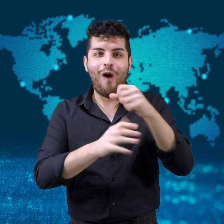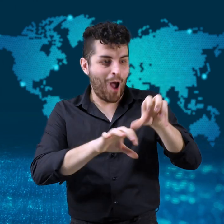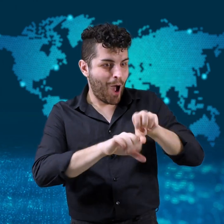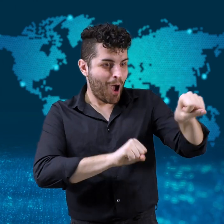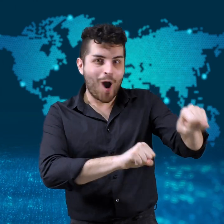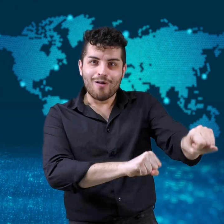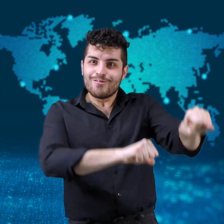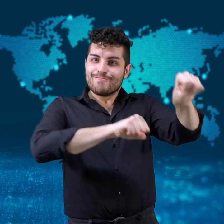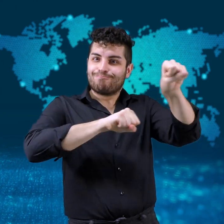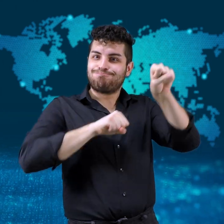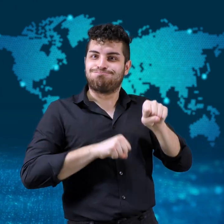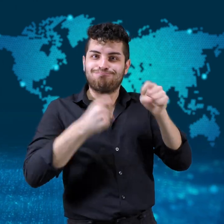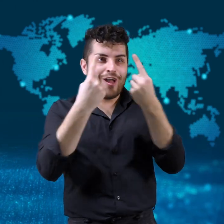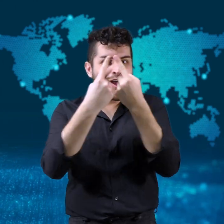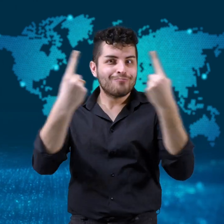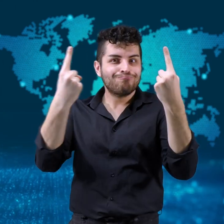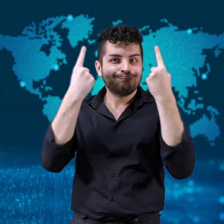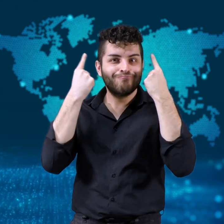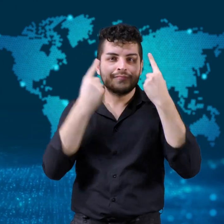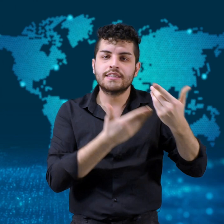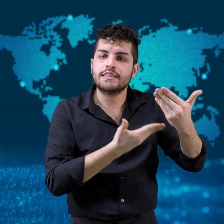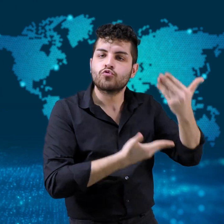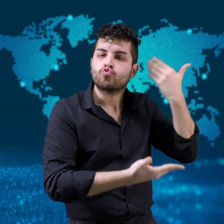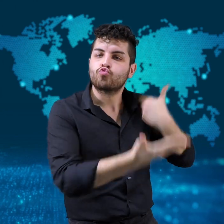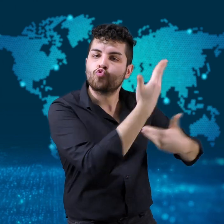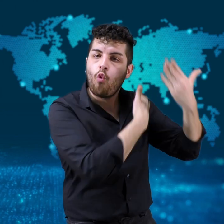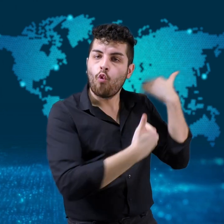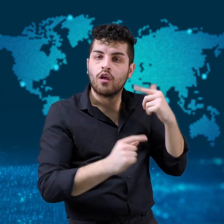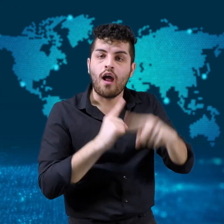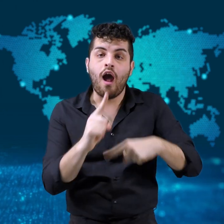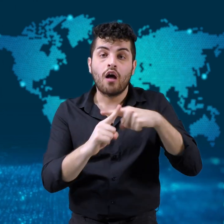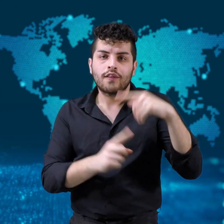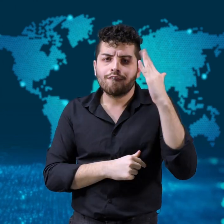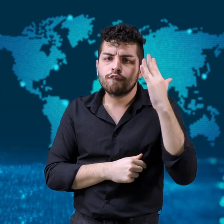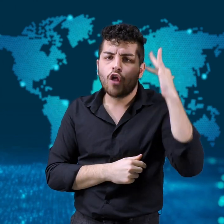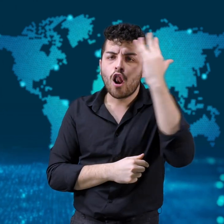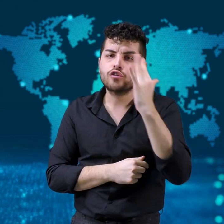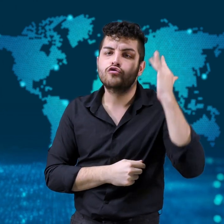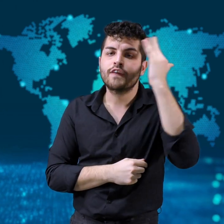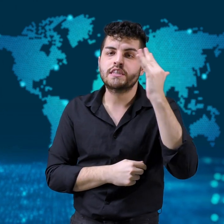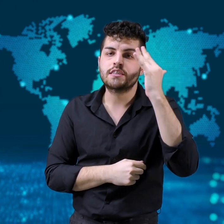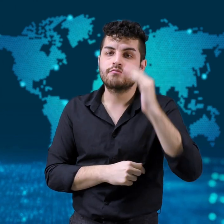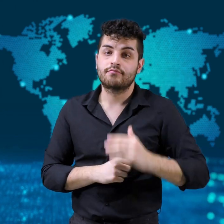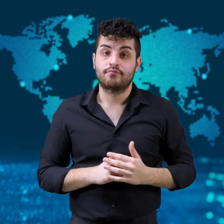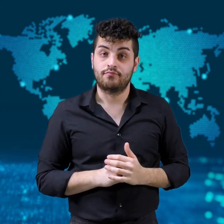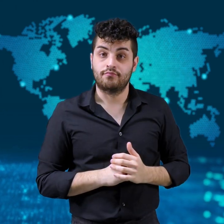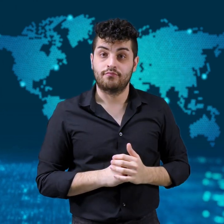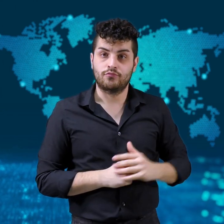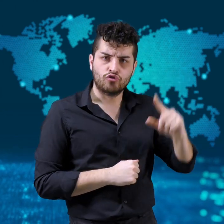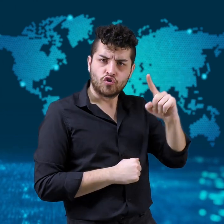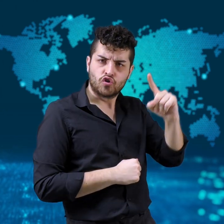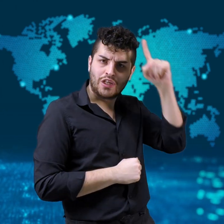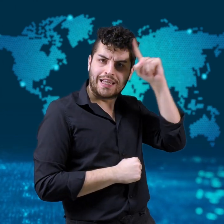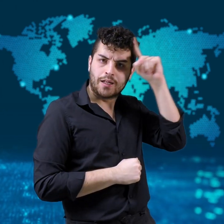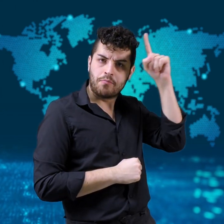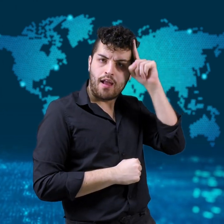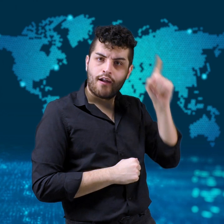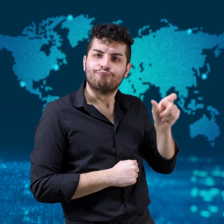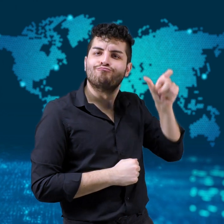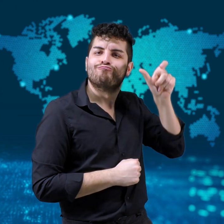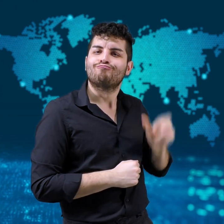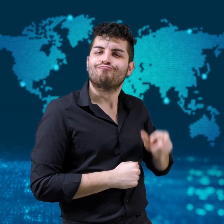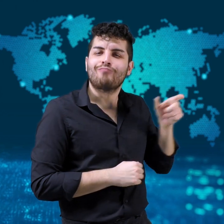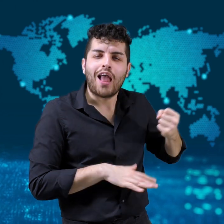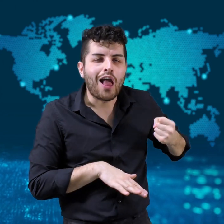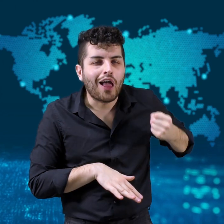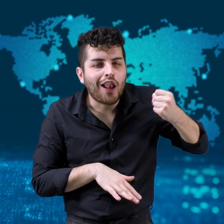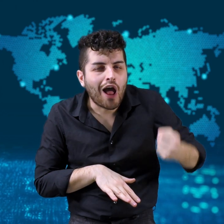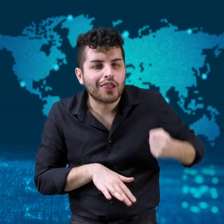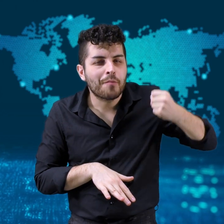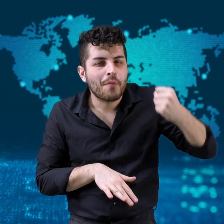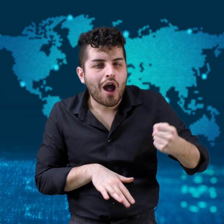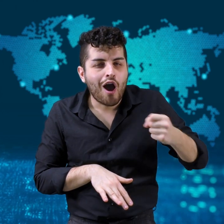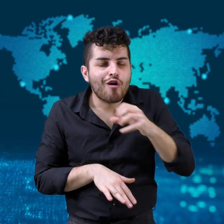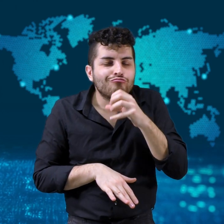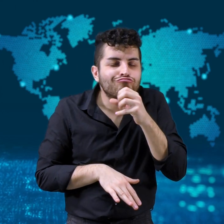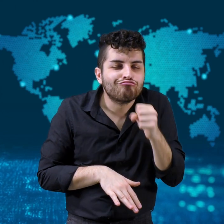At 96 years old, he now has a degree in history and philosophy.